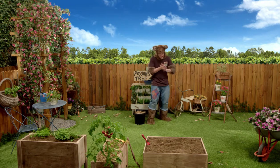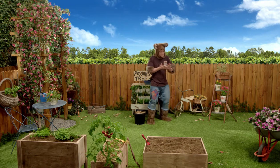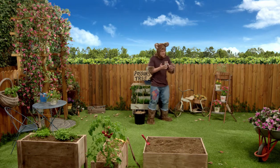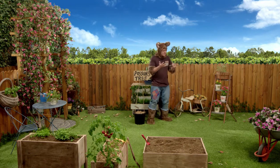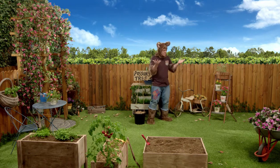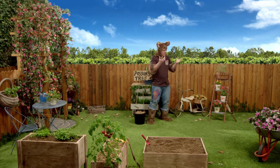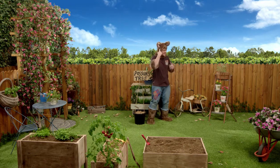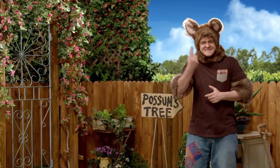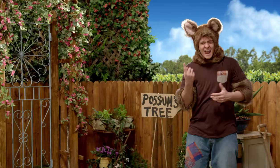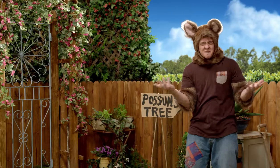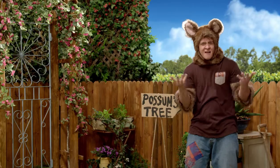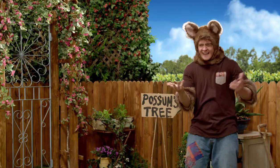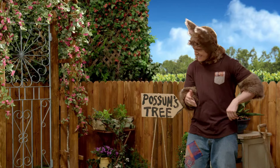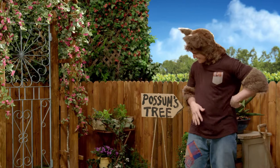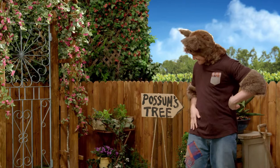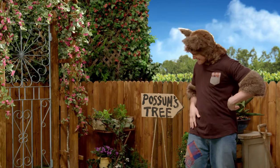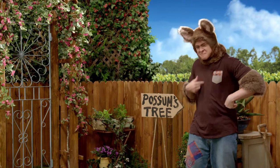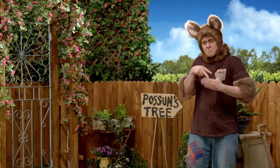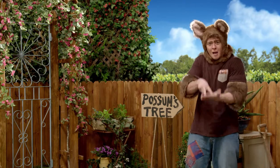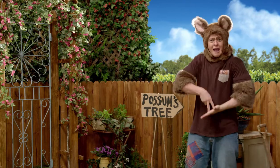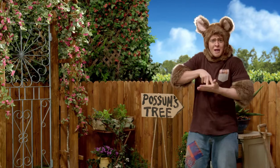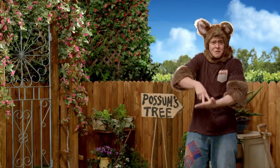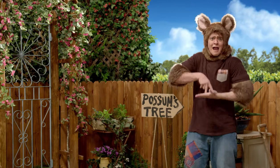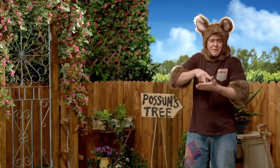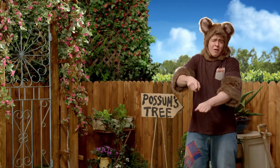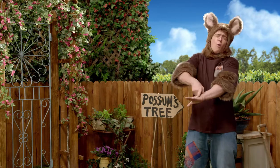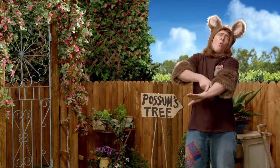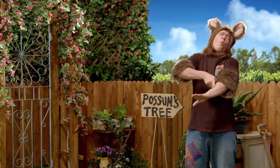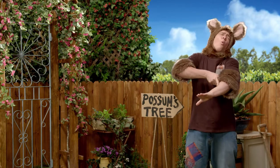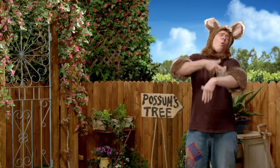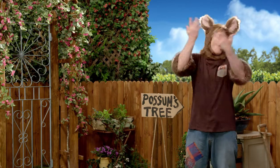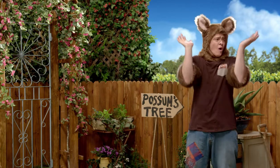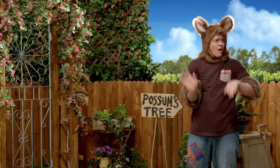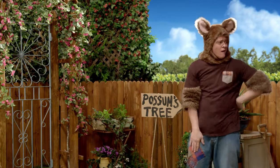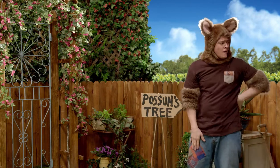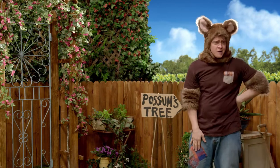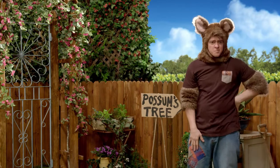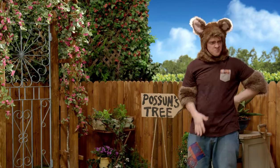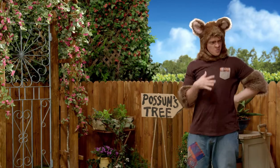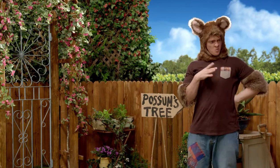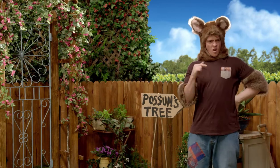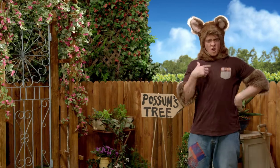Great. Where's Sally? I've been waiting for such a long time.